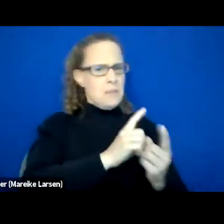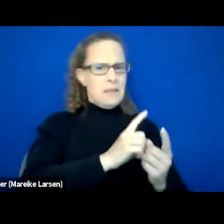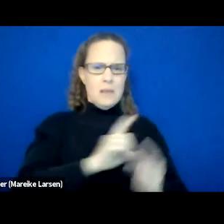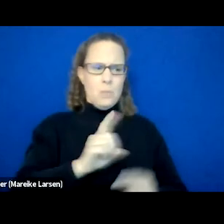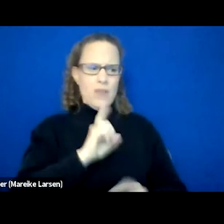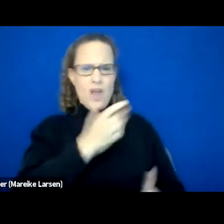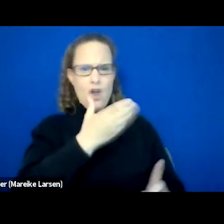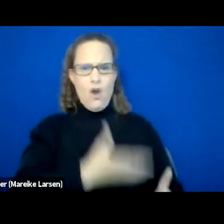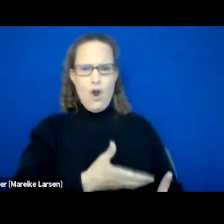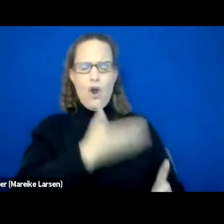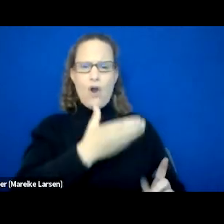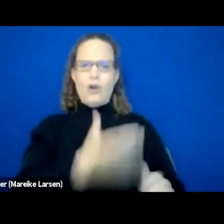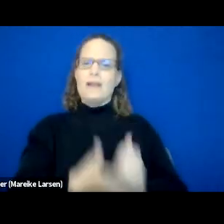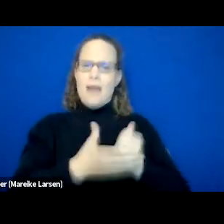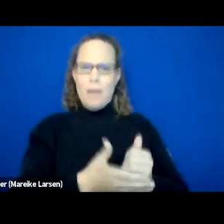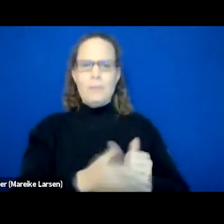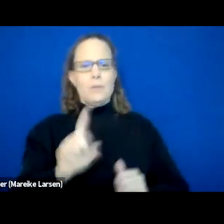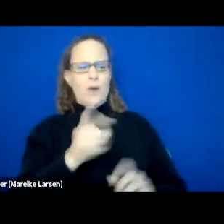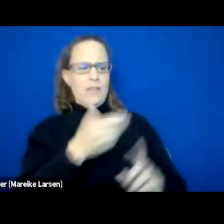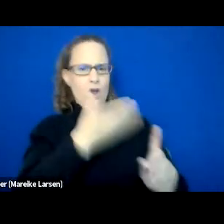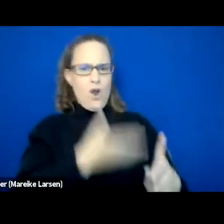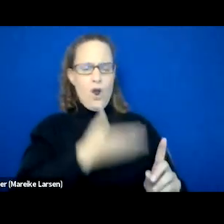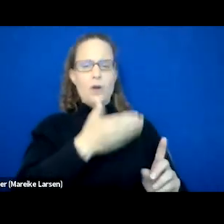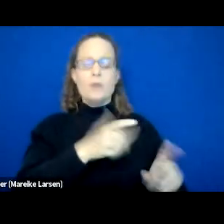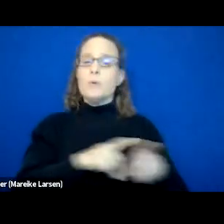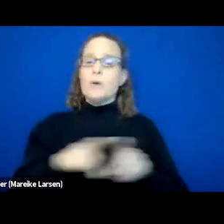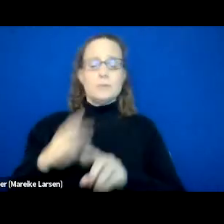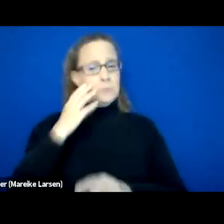We also know that housing is a right, it's not a privilege.